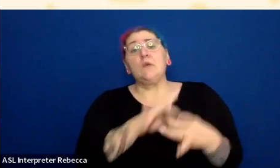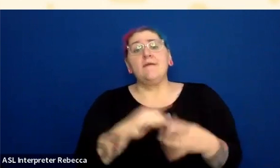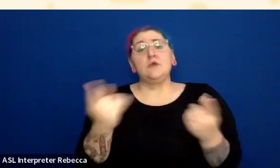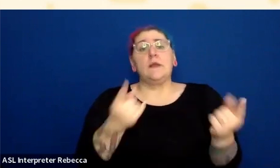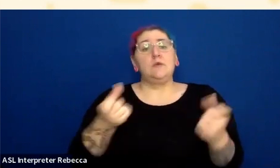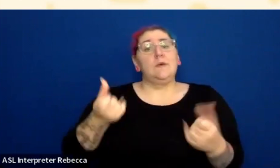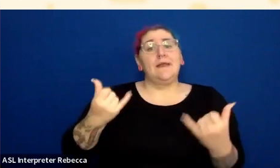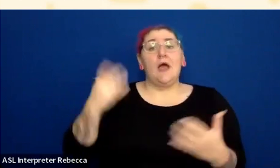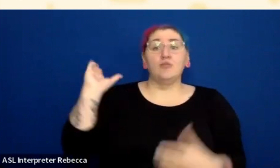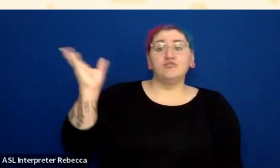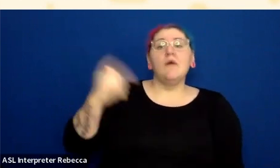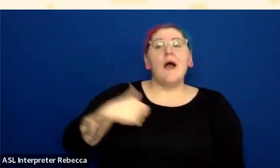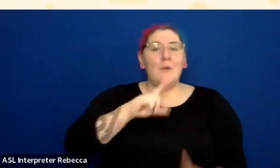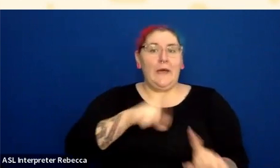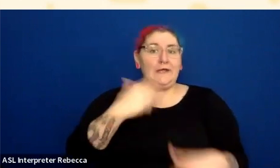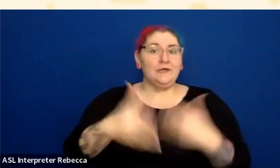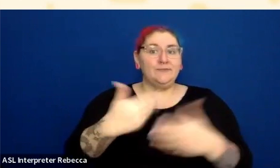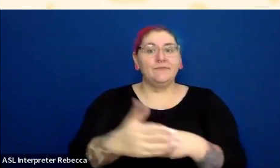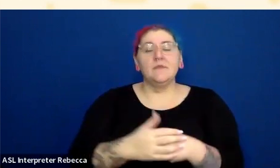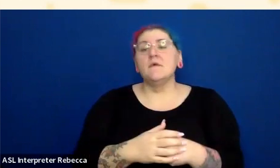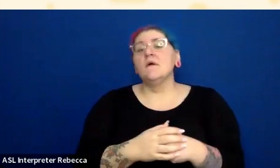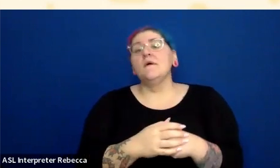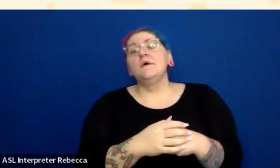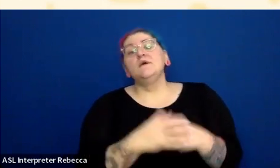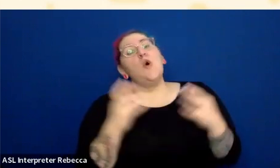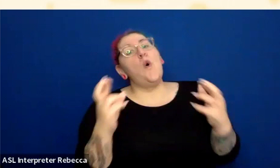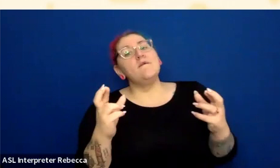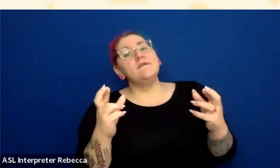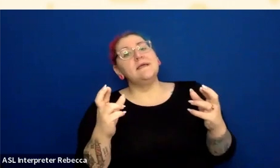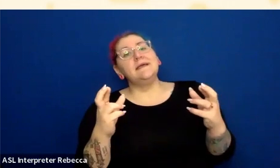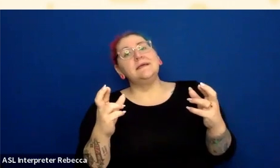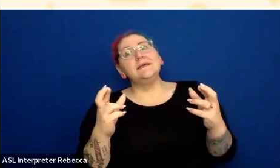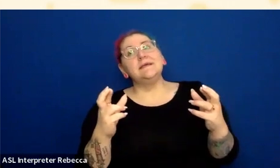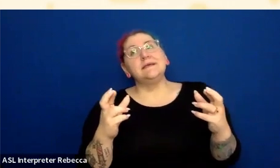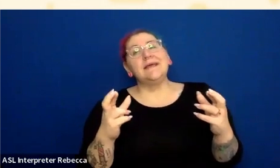So hopefully that maybe helps with how I could use this tool